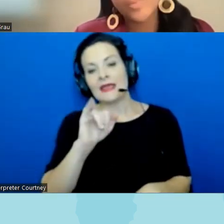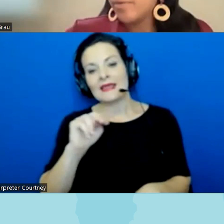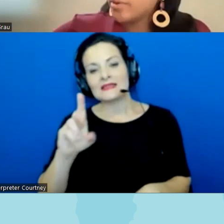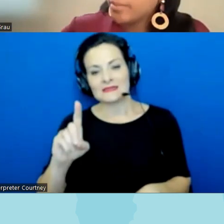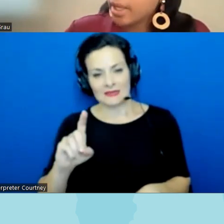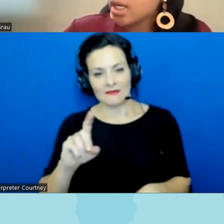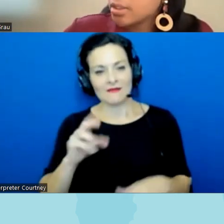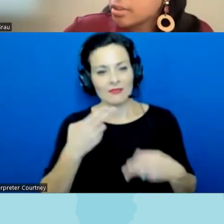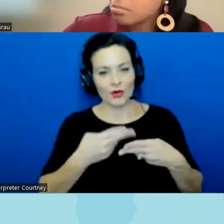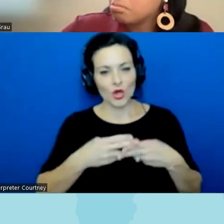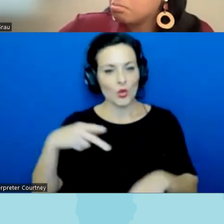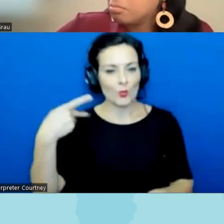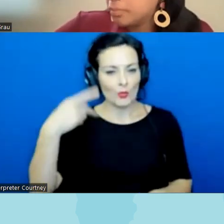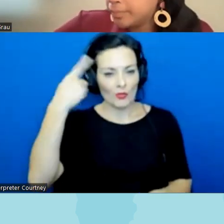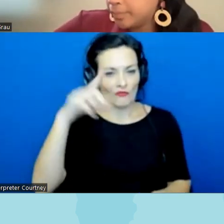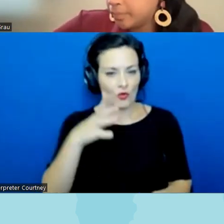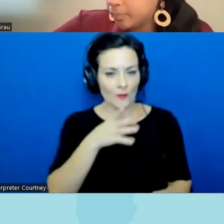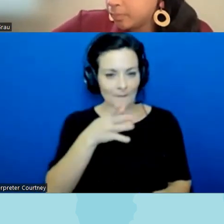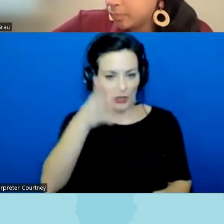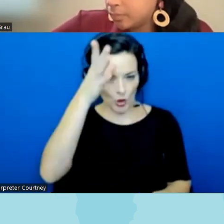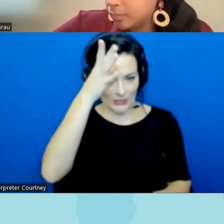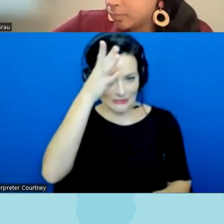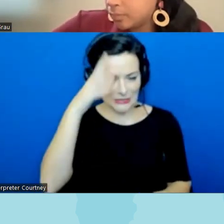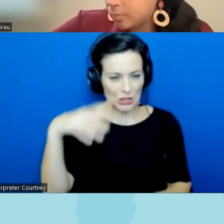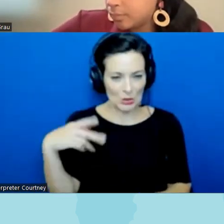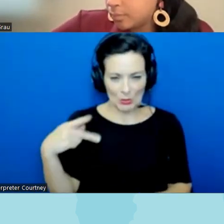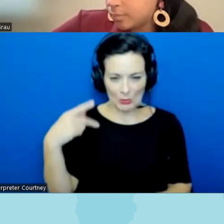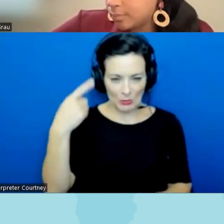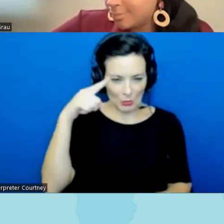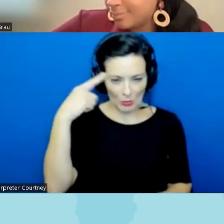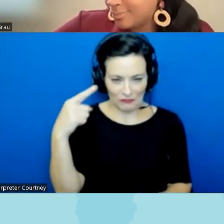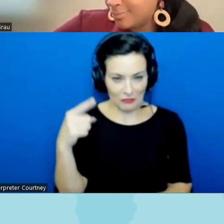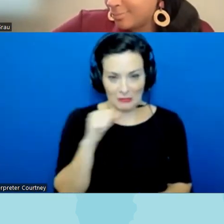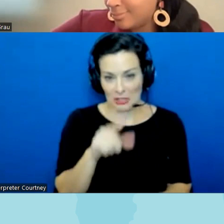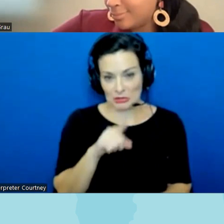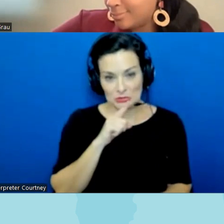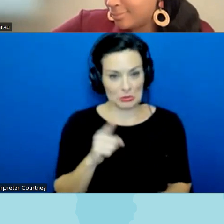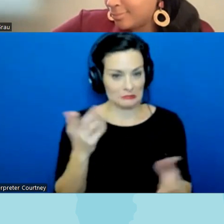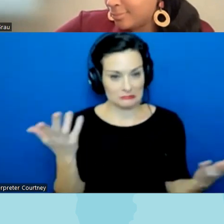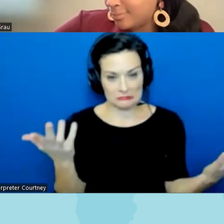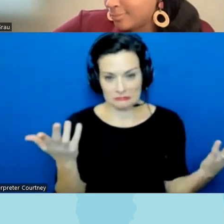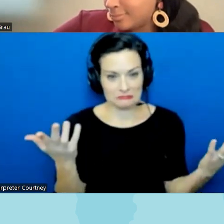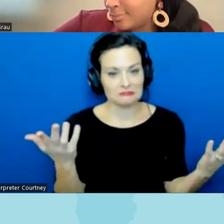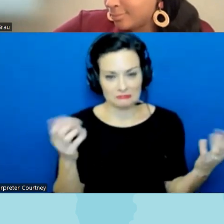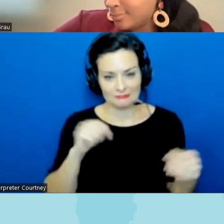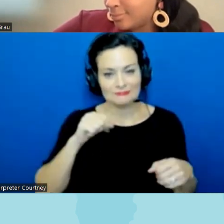comes into this um um Justice for purple but um yes it's definitely a thing here um what we